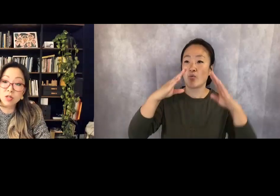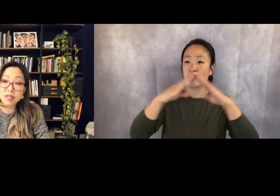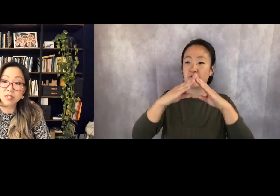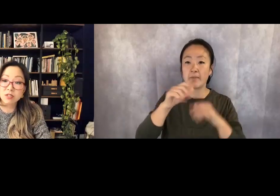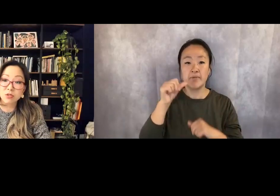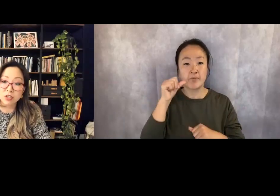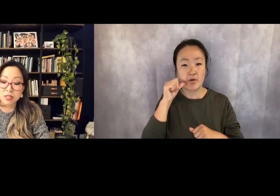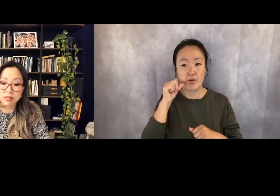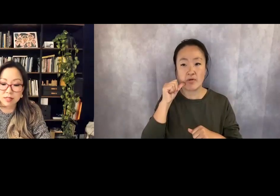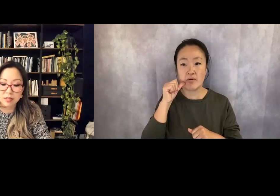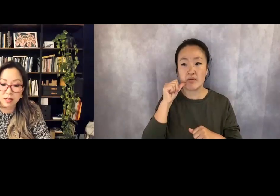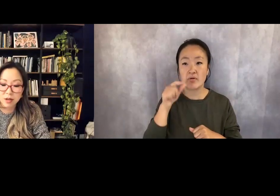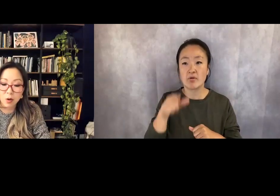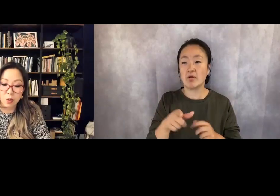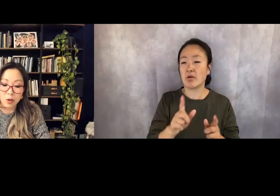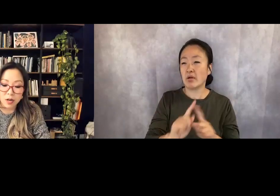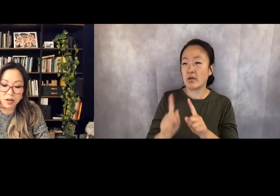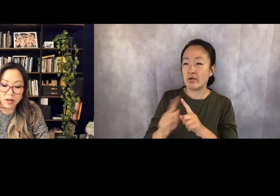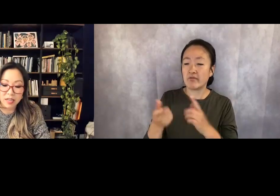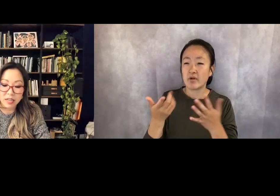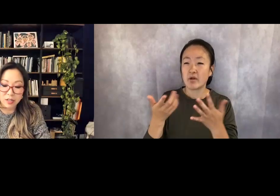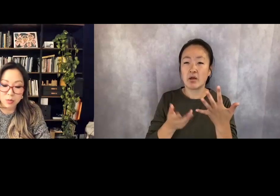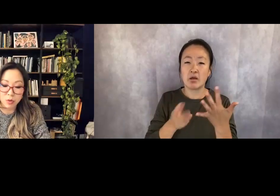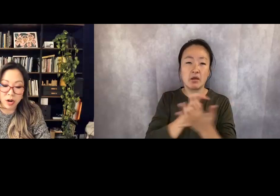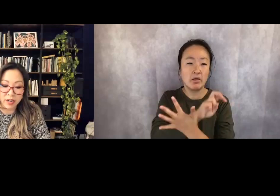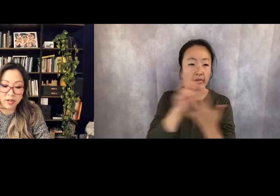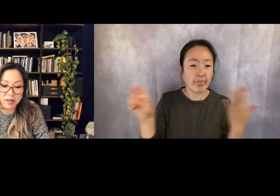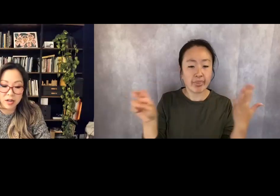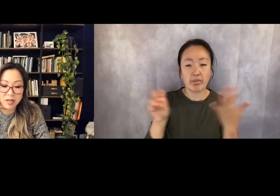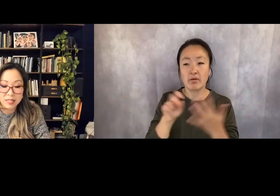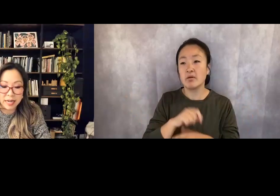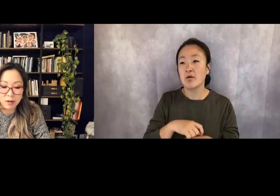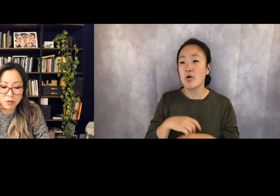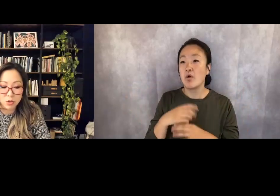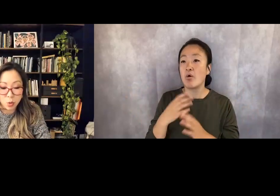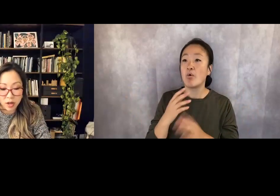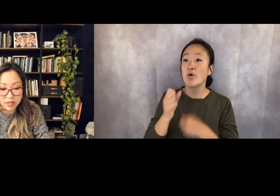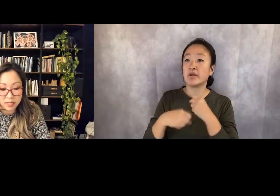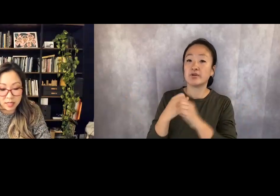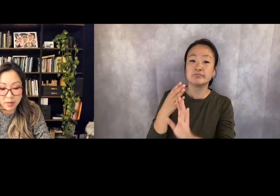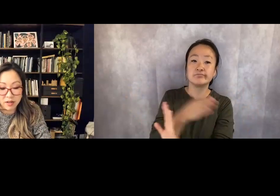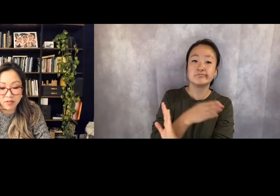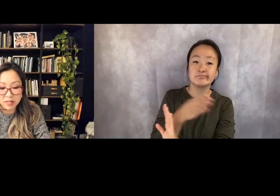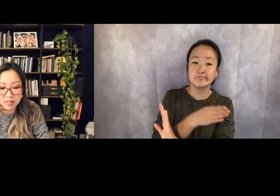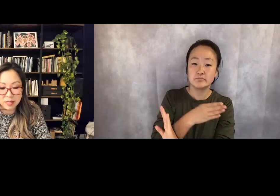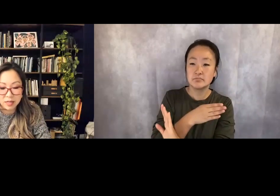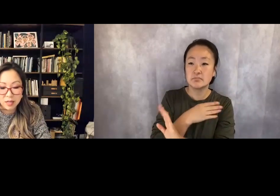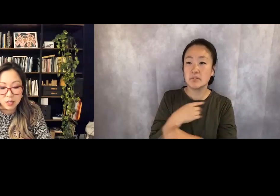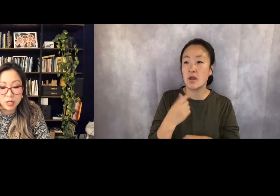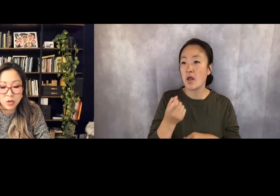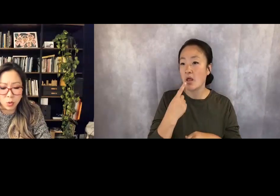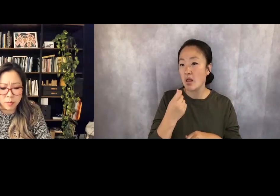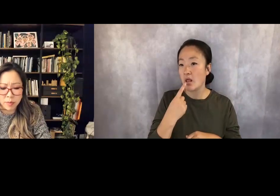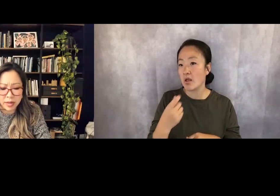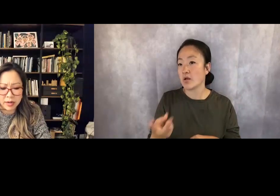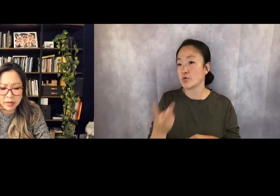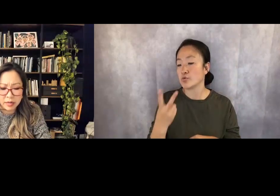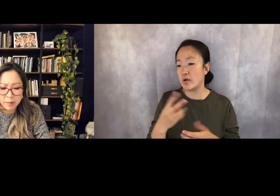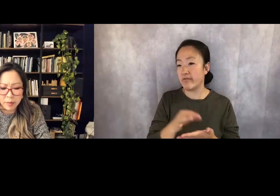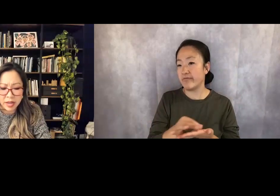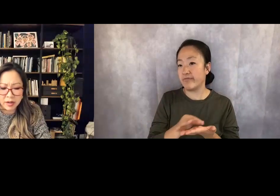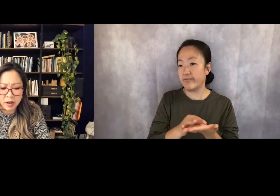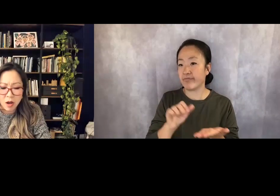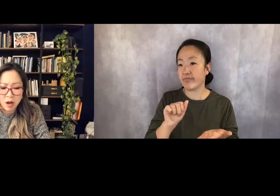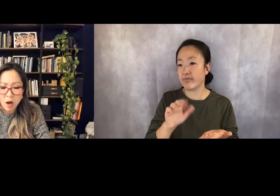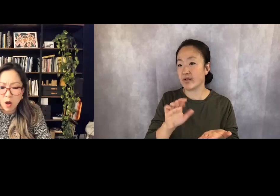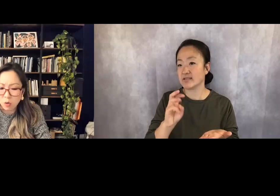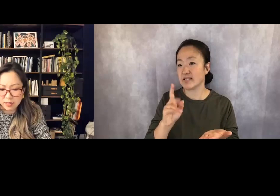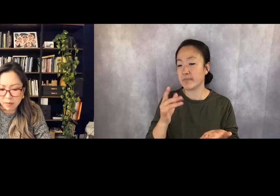Sexual indiscretions, or years prior, down 12 acetaminophens, twin dorm bed, bed, always